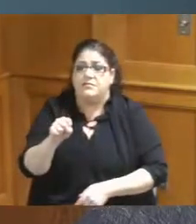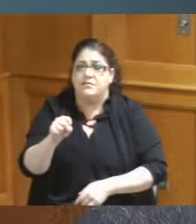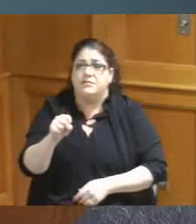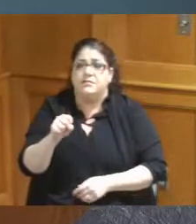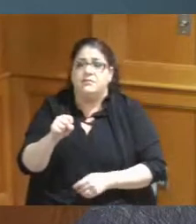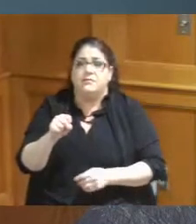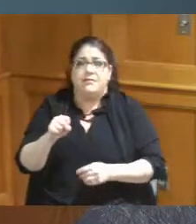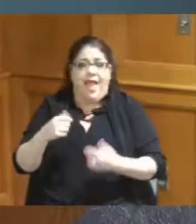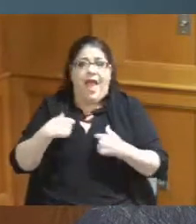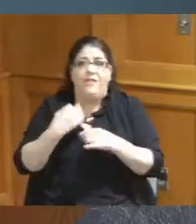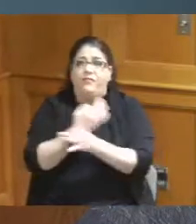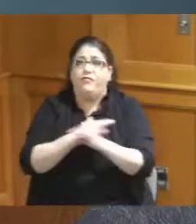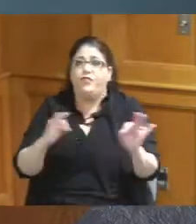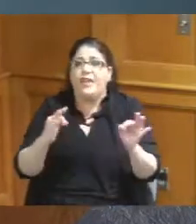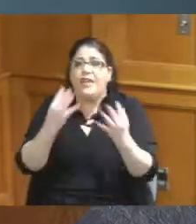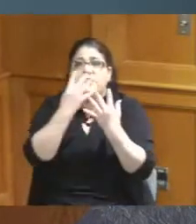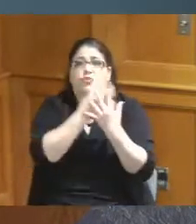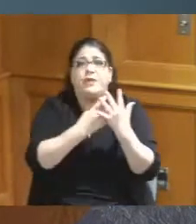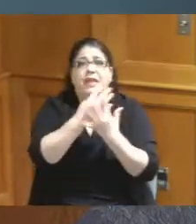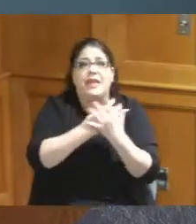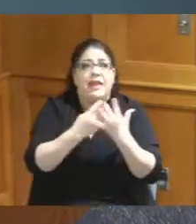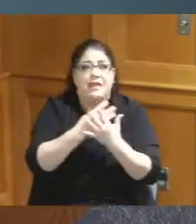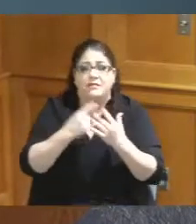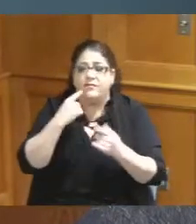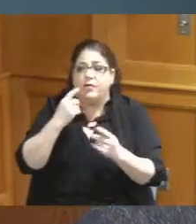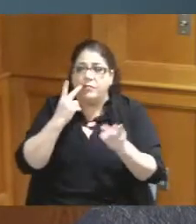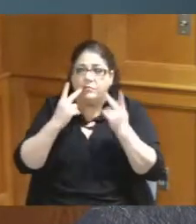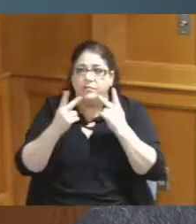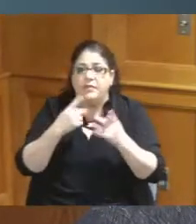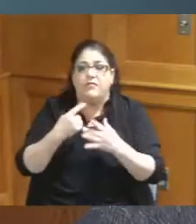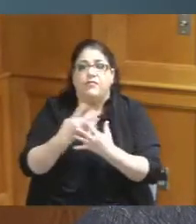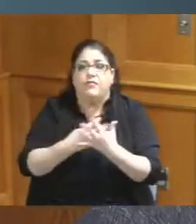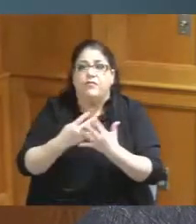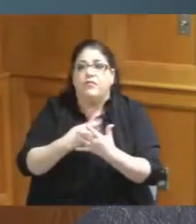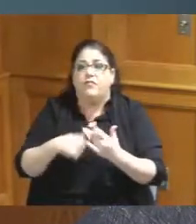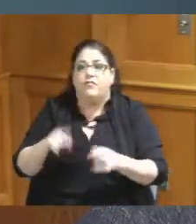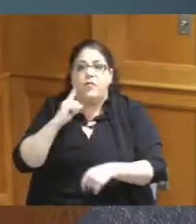they were doing free screenings all the screenings are free but free screenings and I learned about